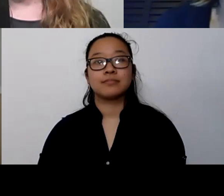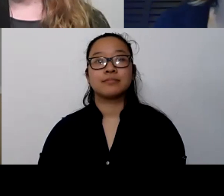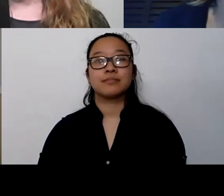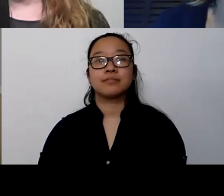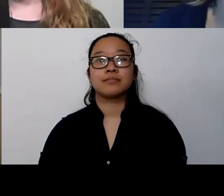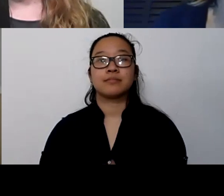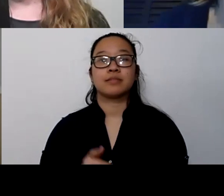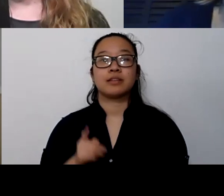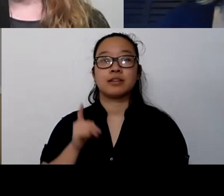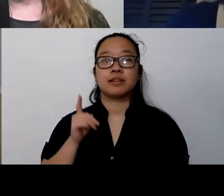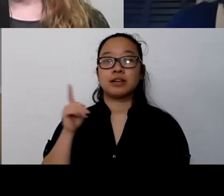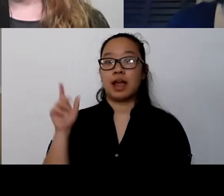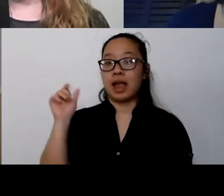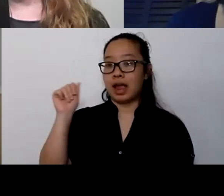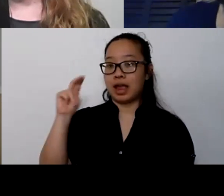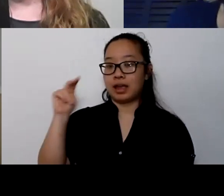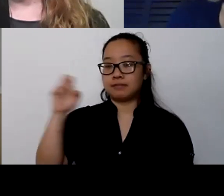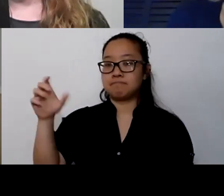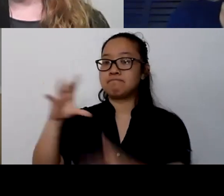[Anne] Betsy or Crystal, did you wanna add anything more?